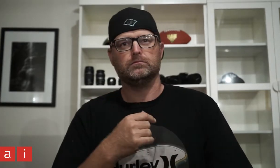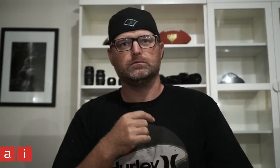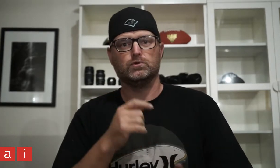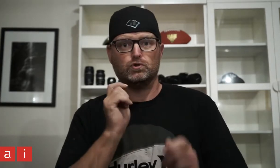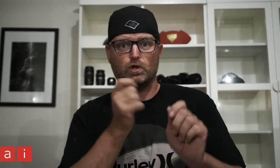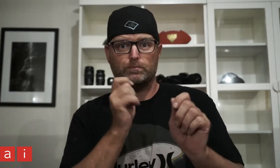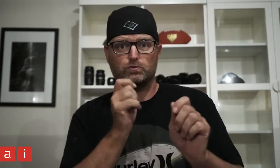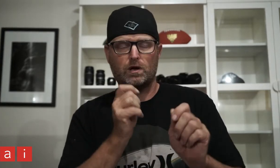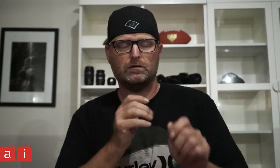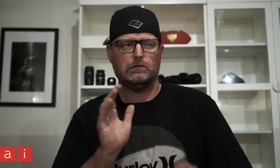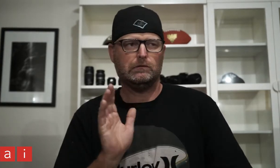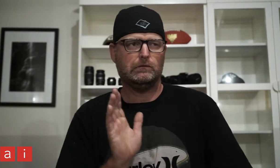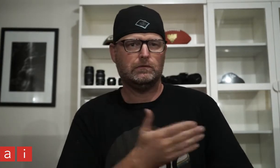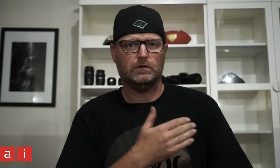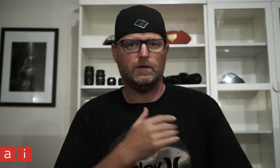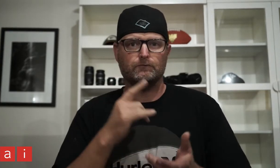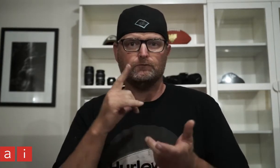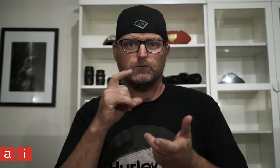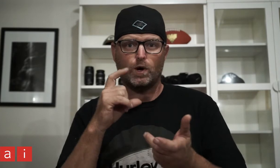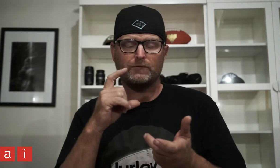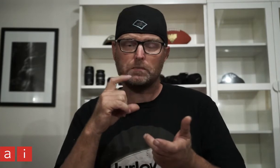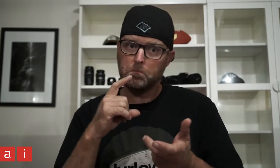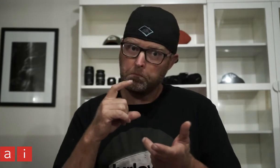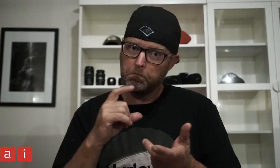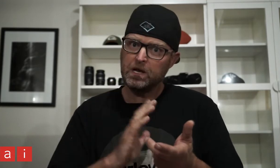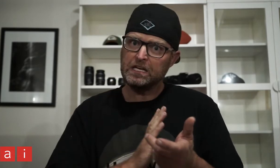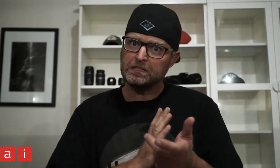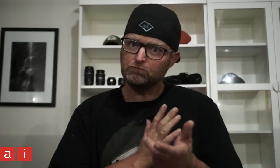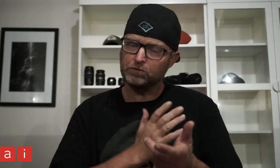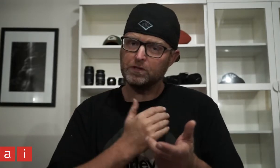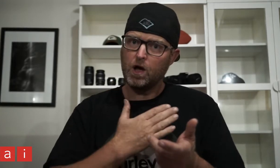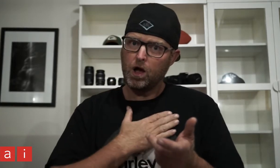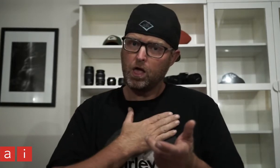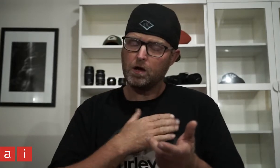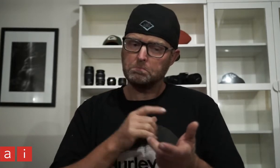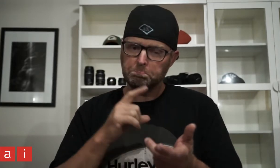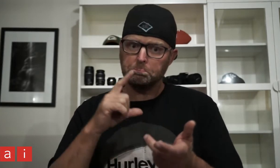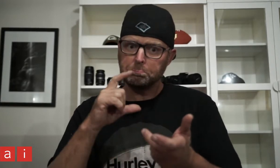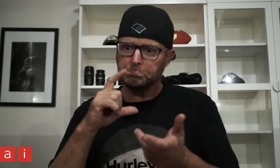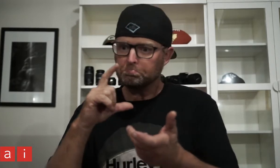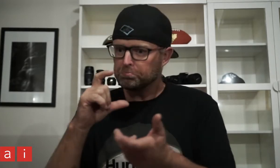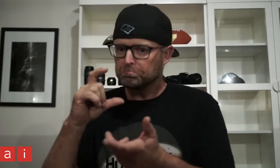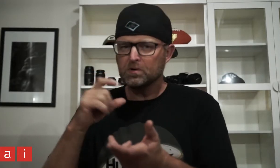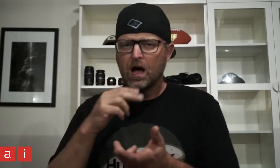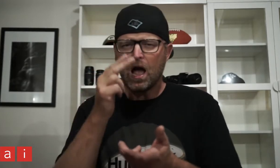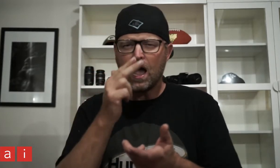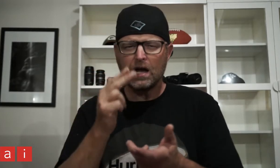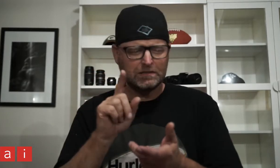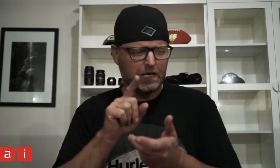Sculpture, didn't like it. I tried photography and found it interesting, I liked it. I was doing art photography,